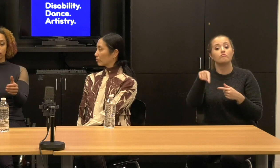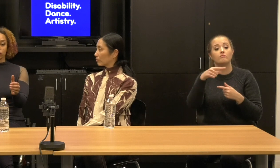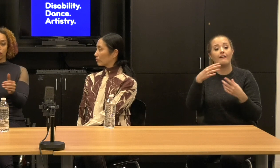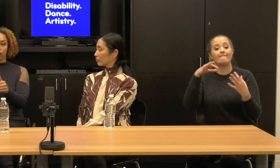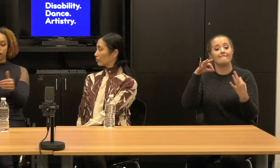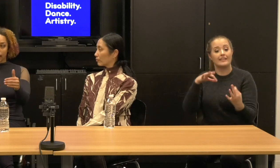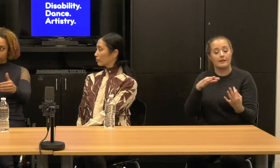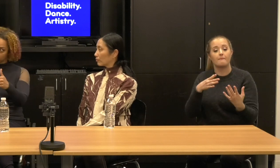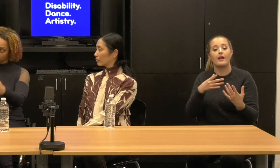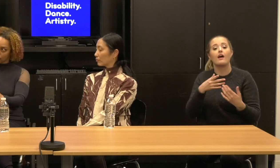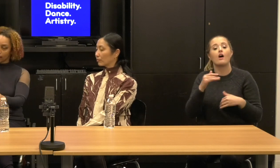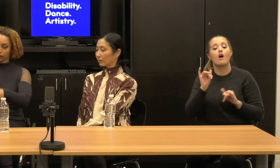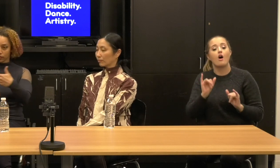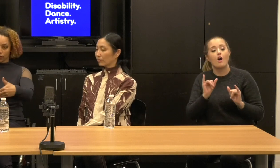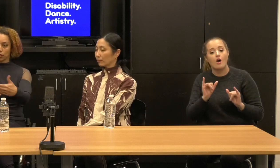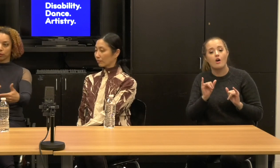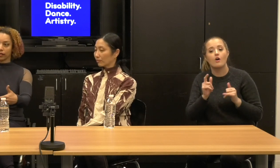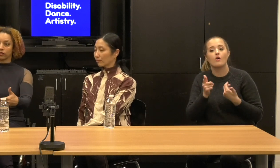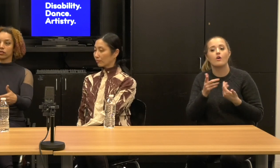is not necessarily as it's currently practiced.